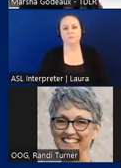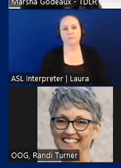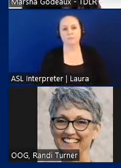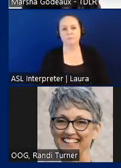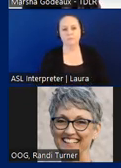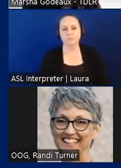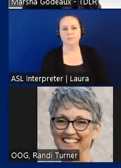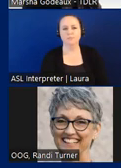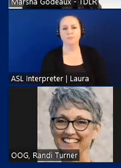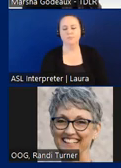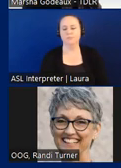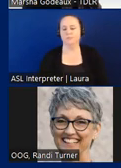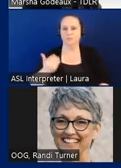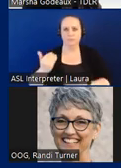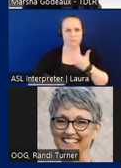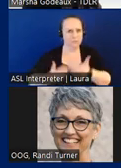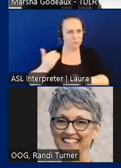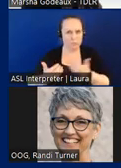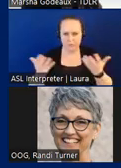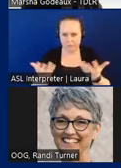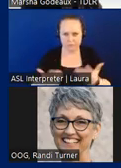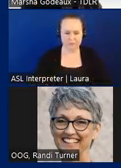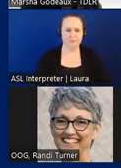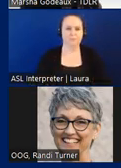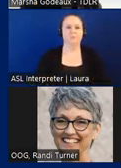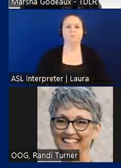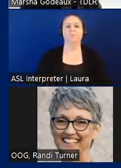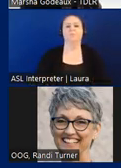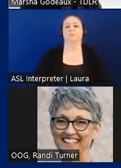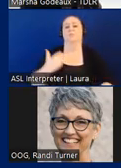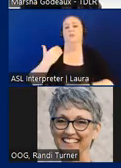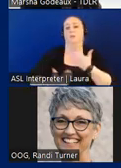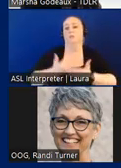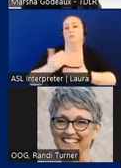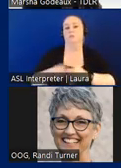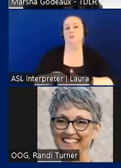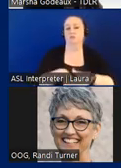so what is the process for updating tasks our process started with compiling the items we